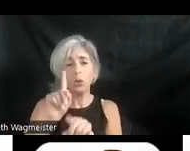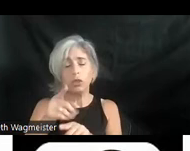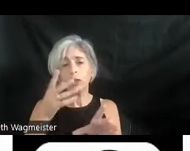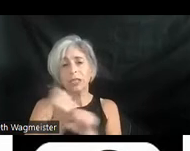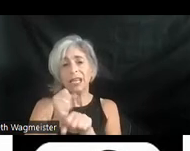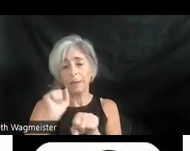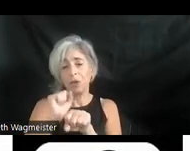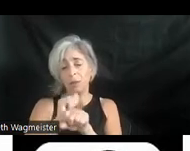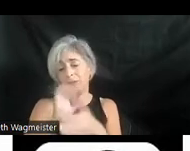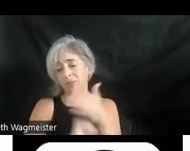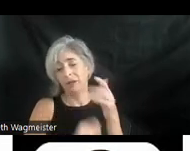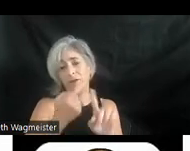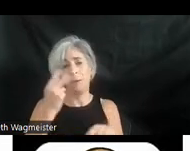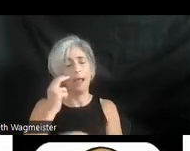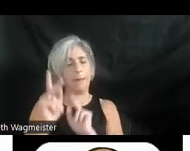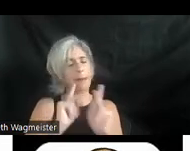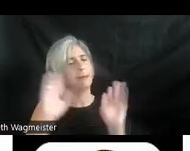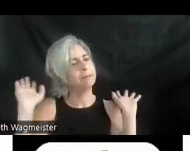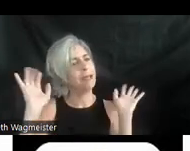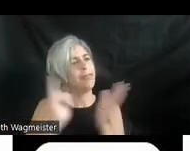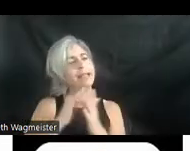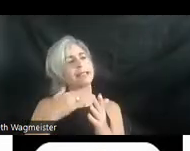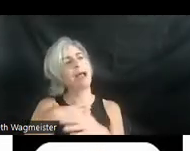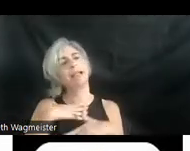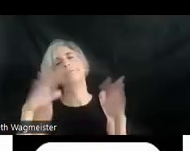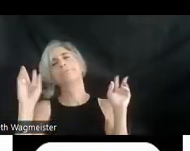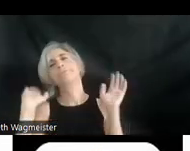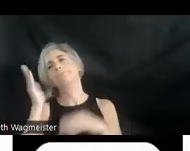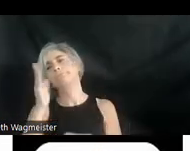away from blind people. So that's my little soapbox on that.